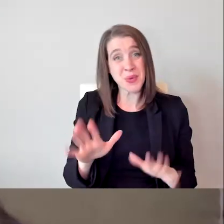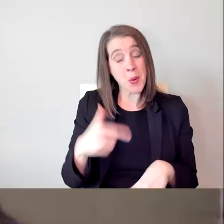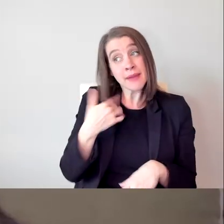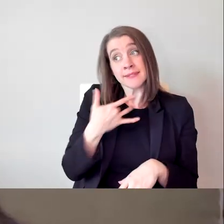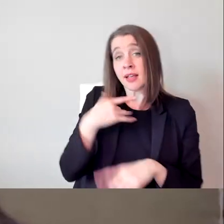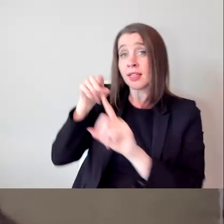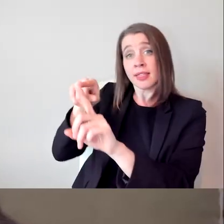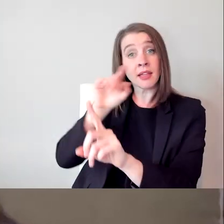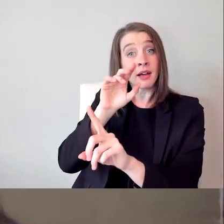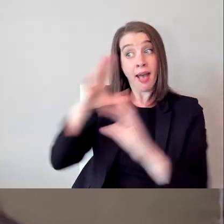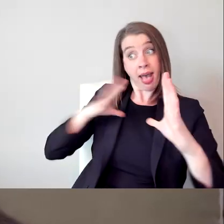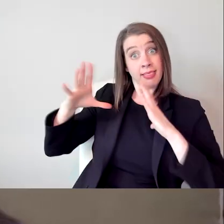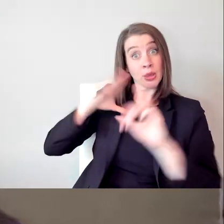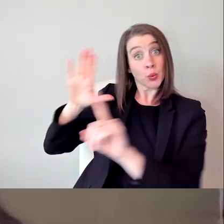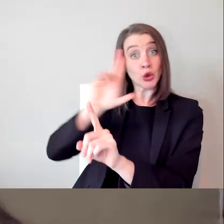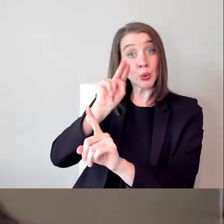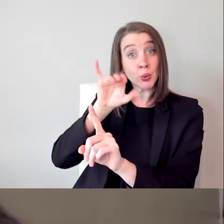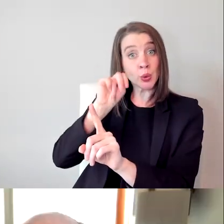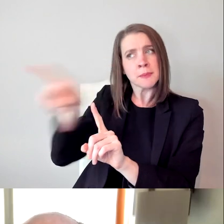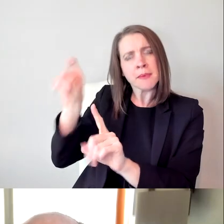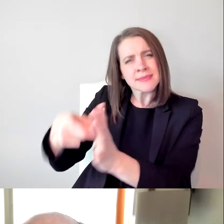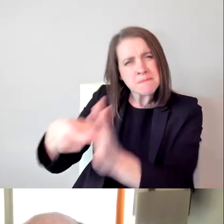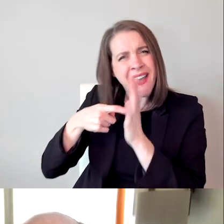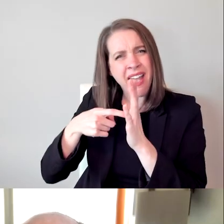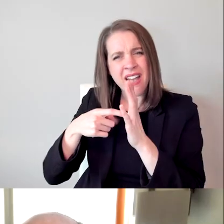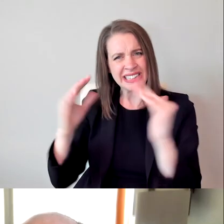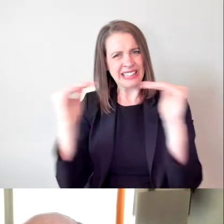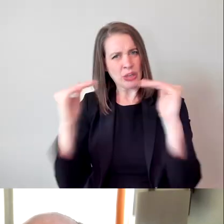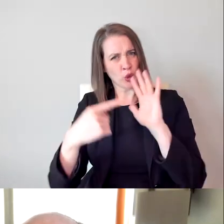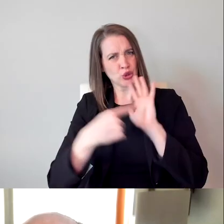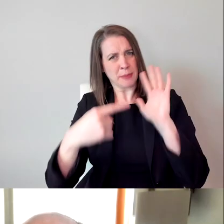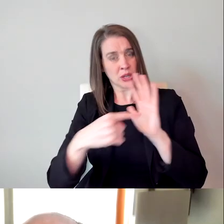equal representation, and that if projects aren't inclusive, and aren't accessible,